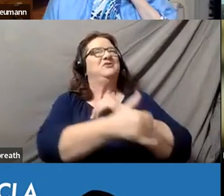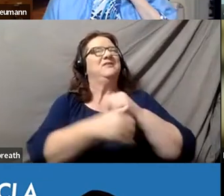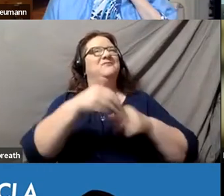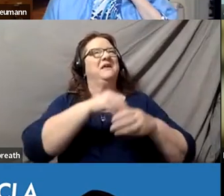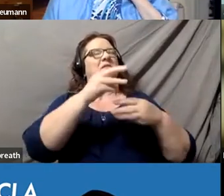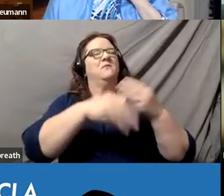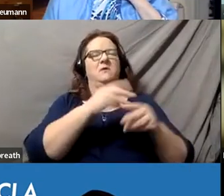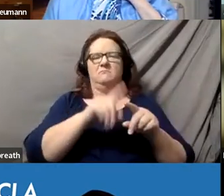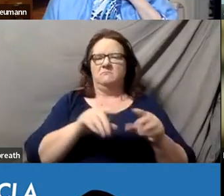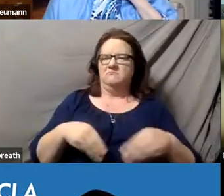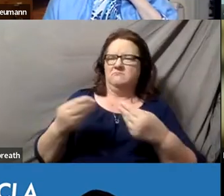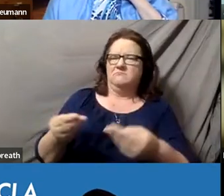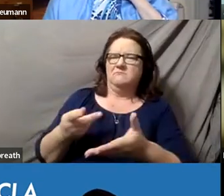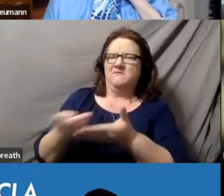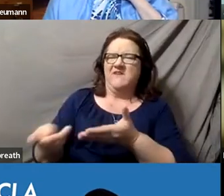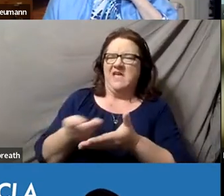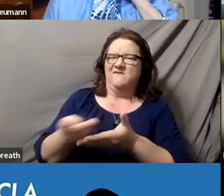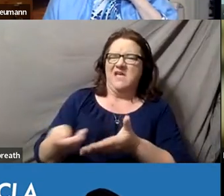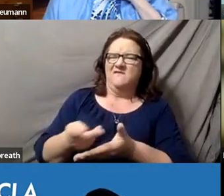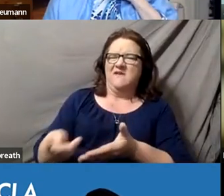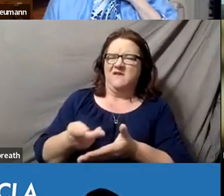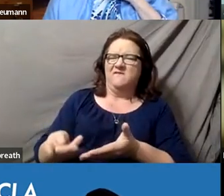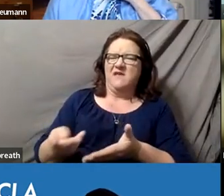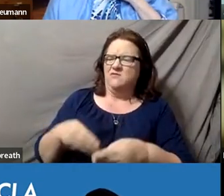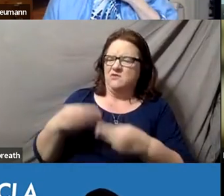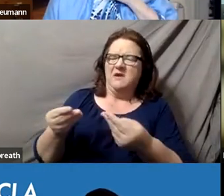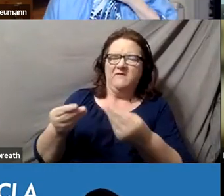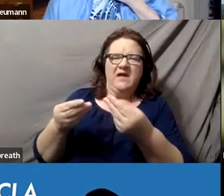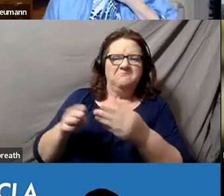has failed over and over to provide the most basic, standard level of access